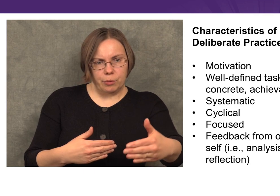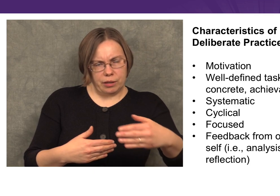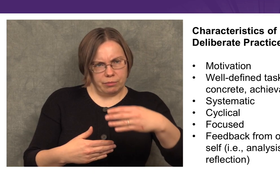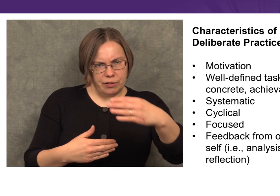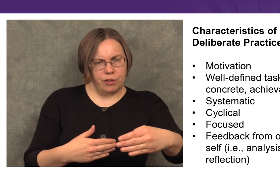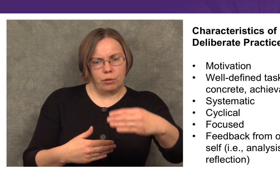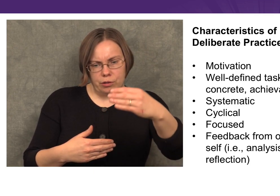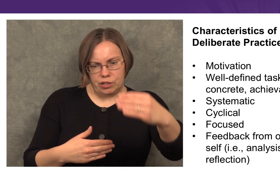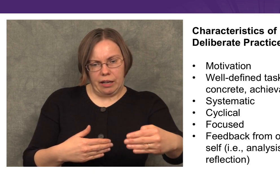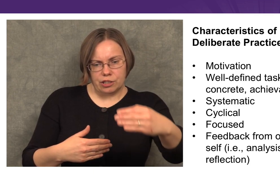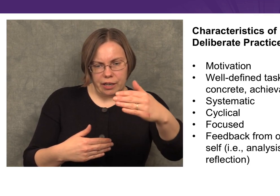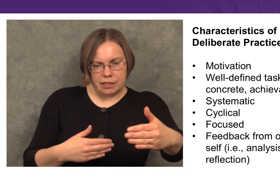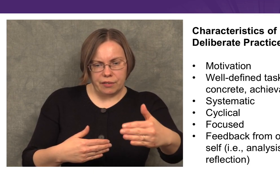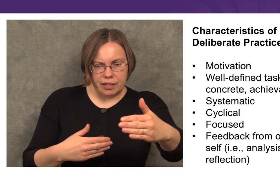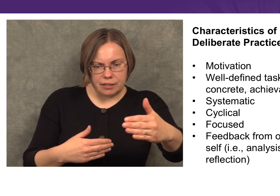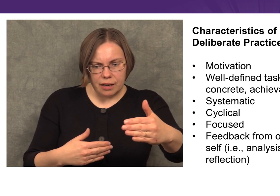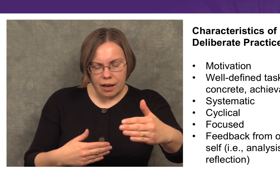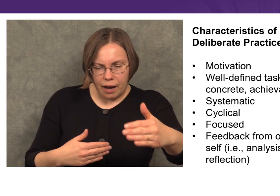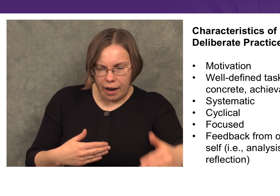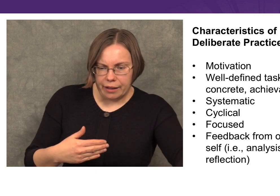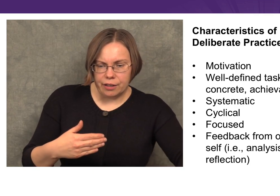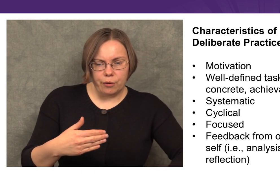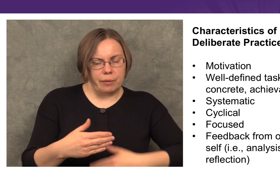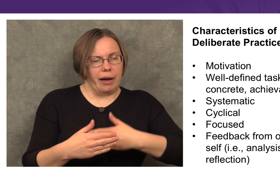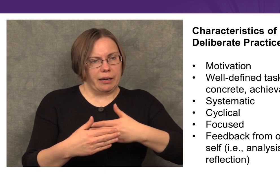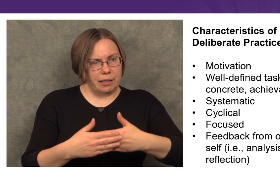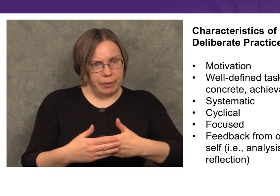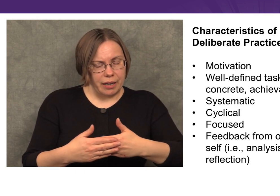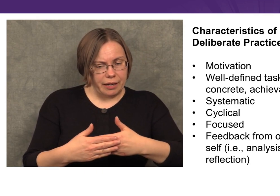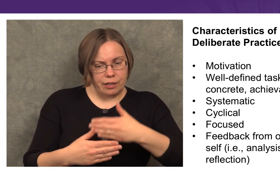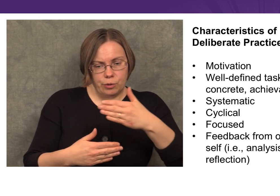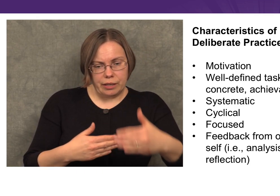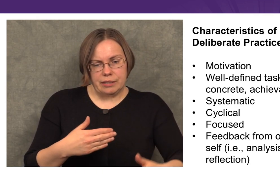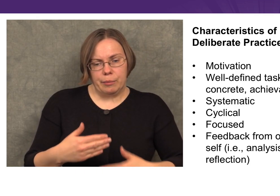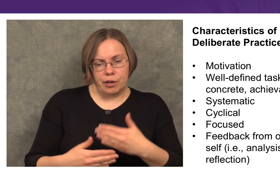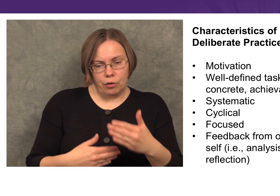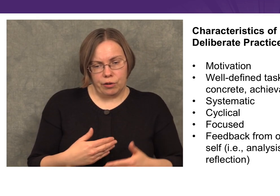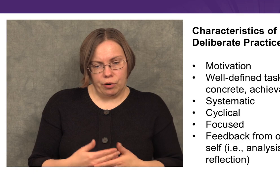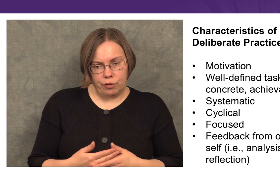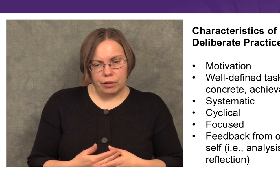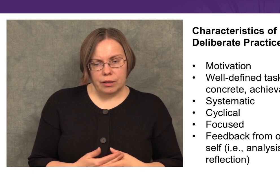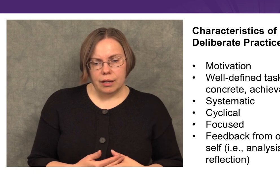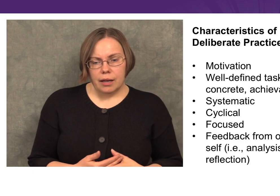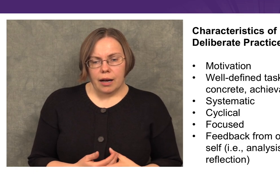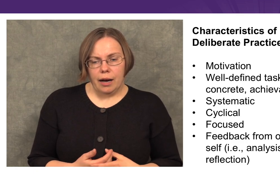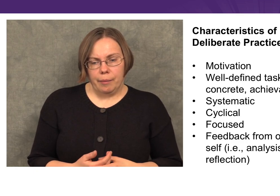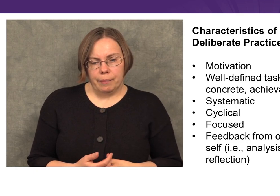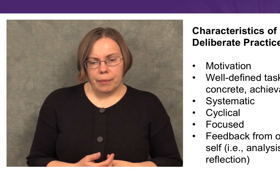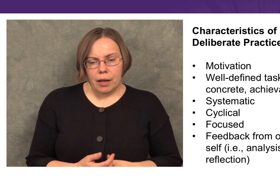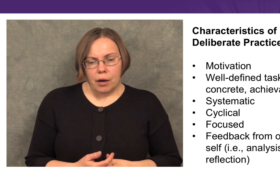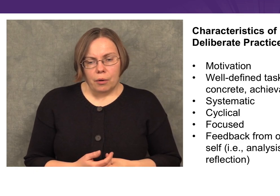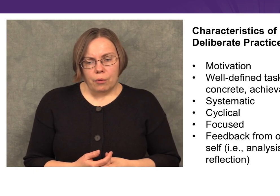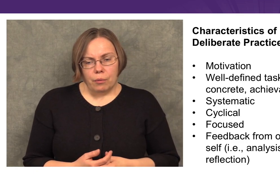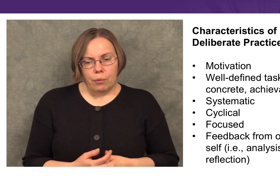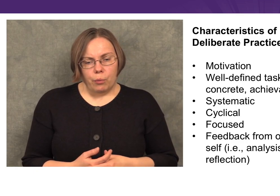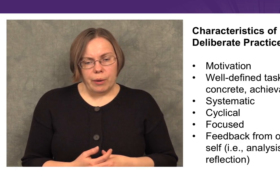practicing with difficult or challenging activities, and then going back to the beginning and doing the same thing over and over.